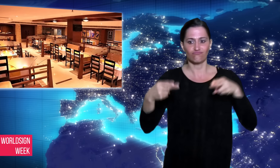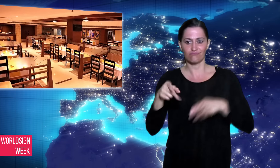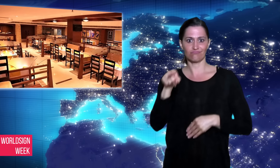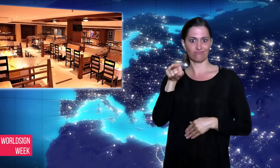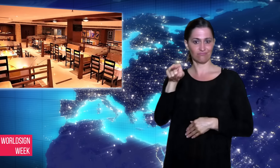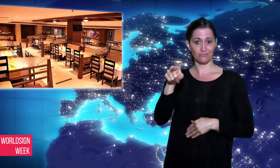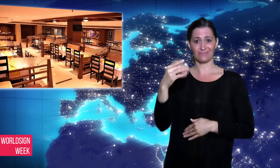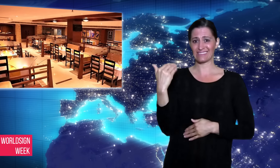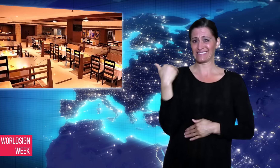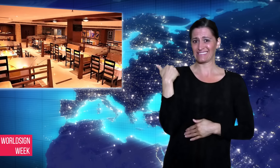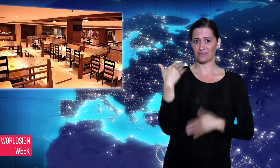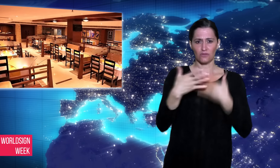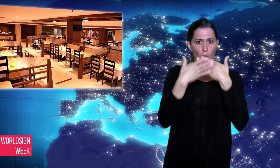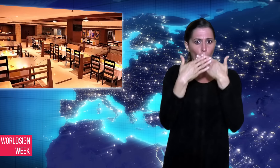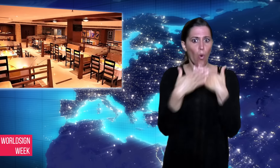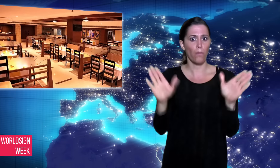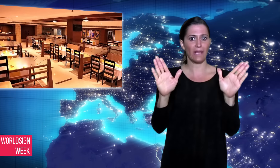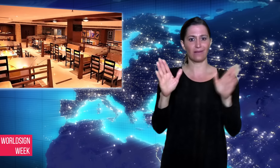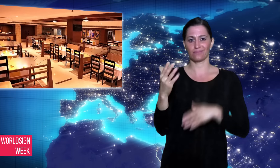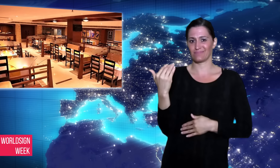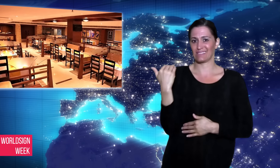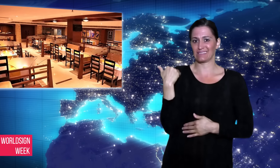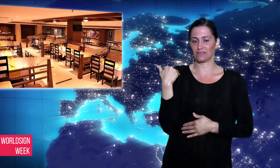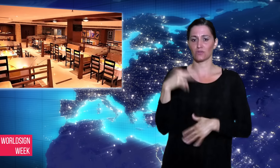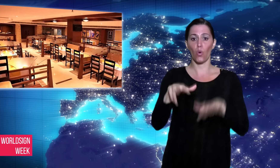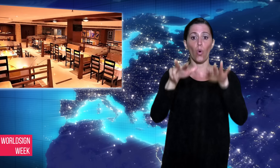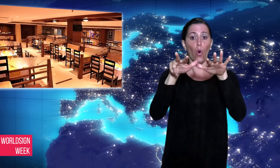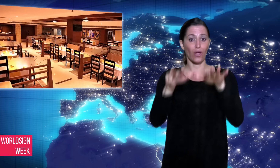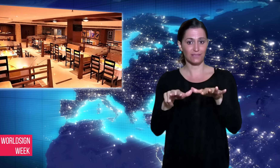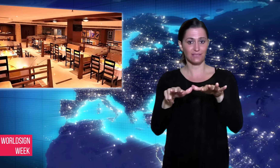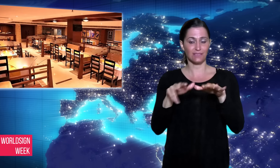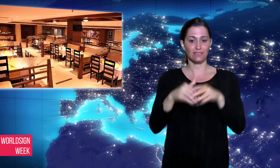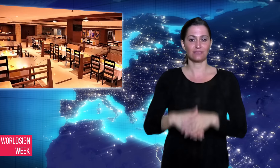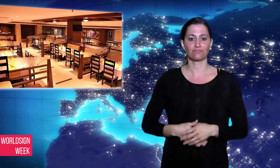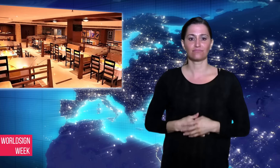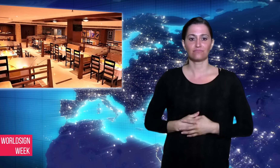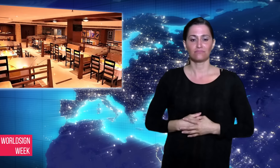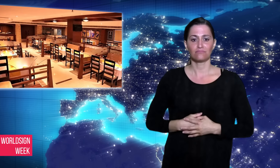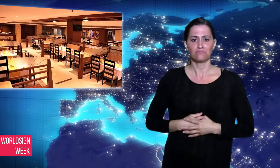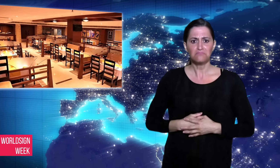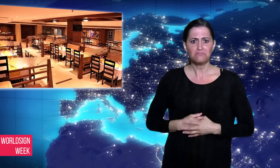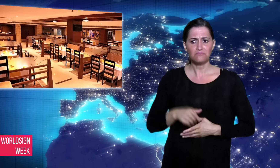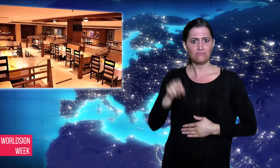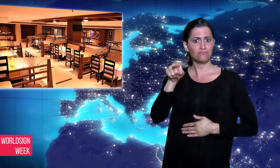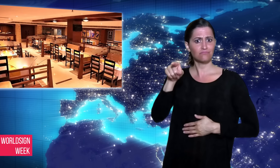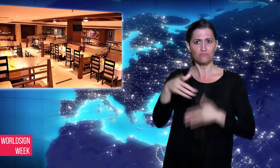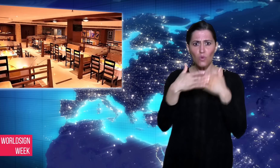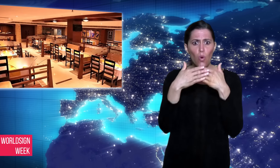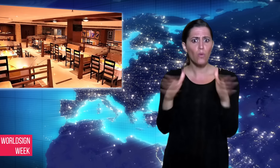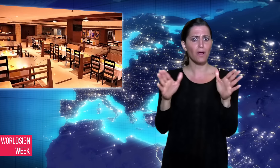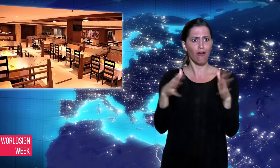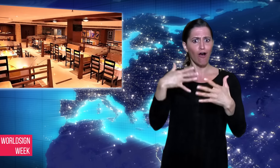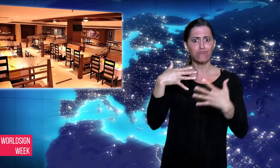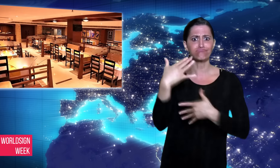tourist representative suggested